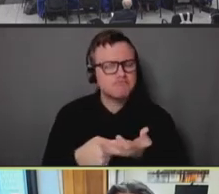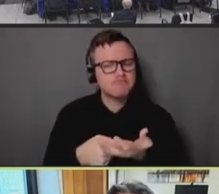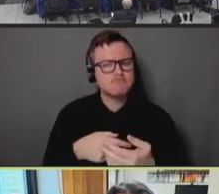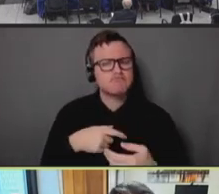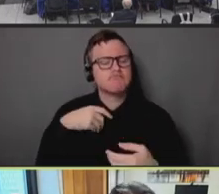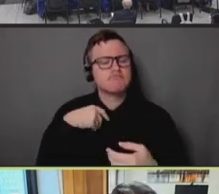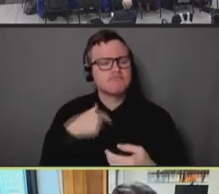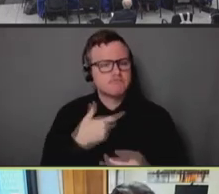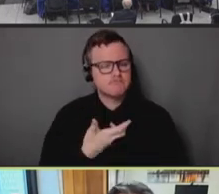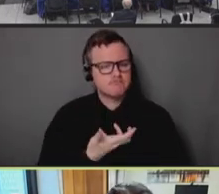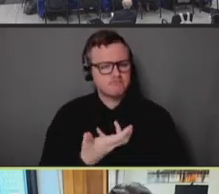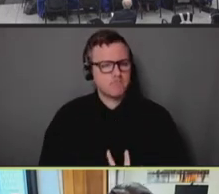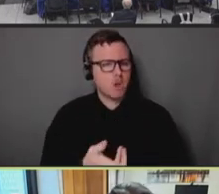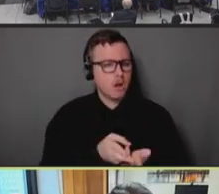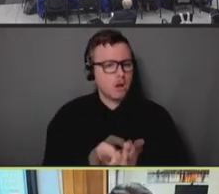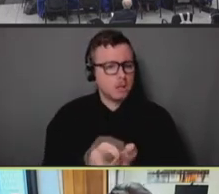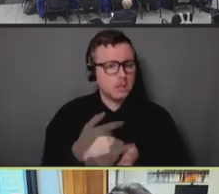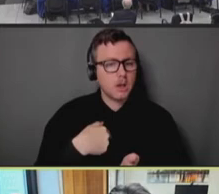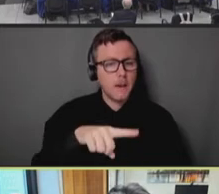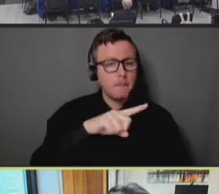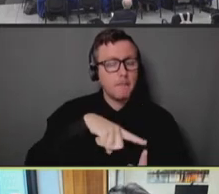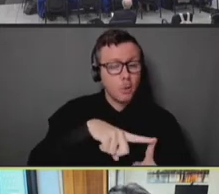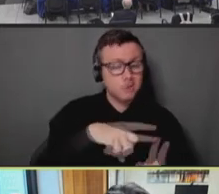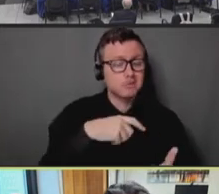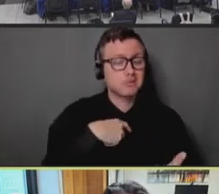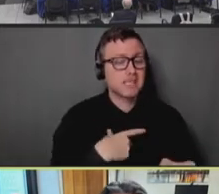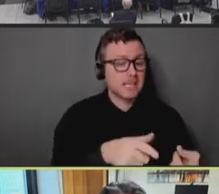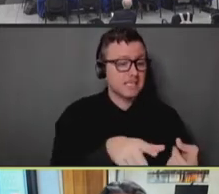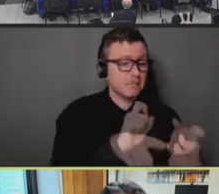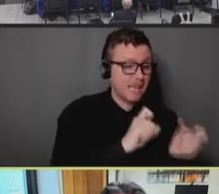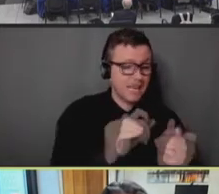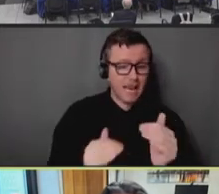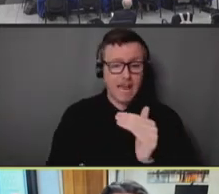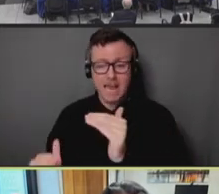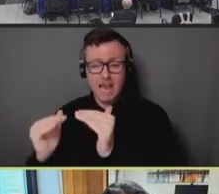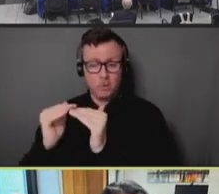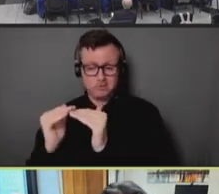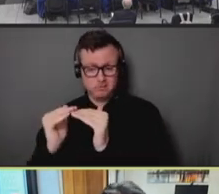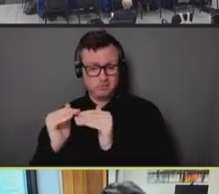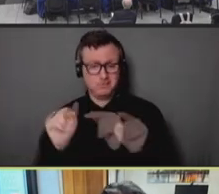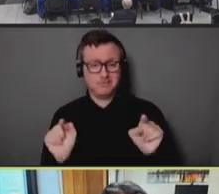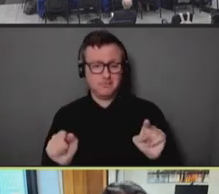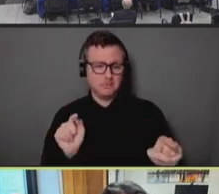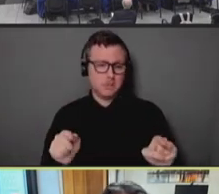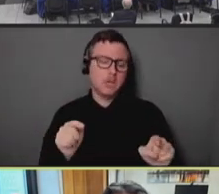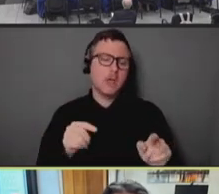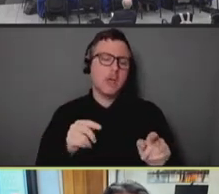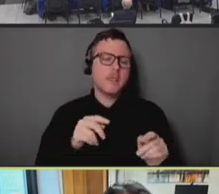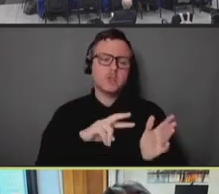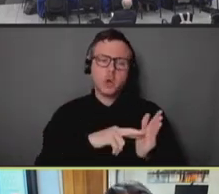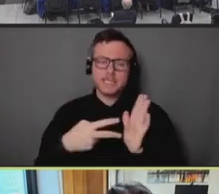tradeoffs between speed and equity. Speed and equity are always in tension, and we have to